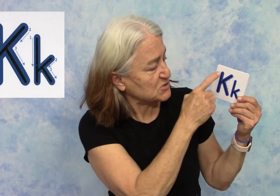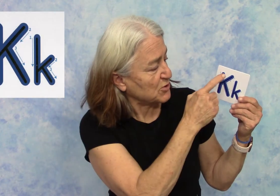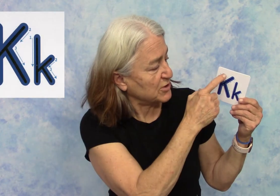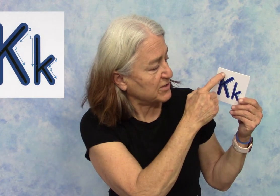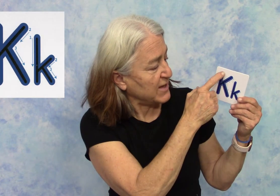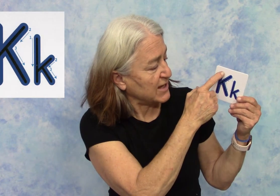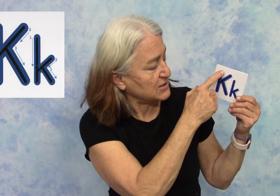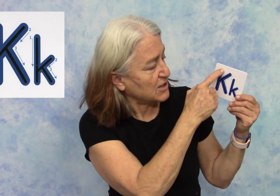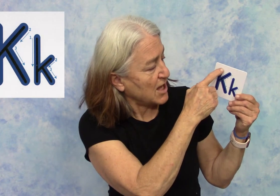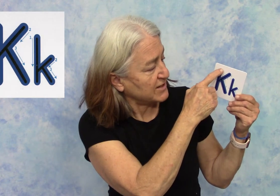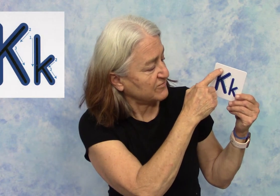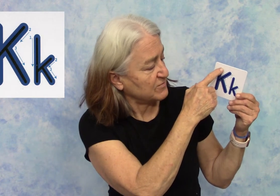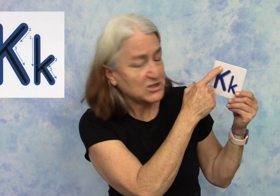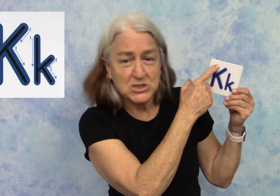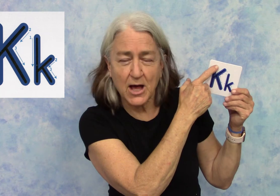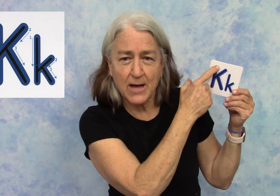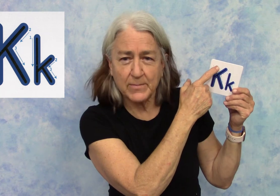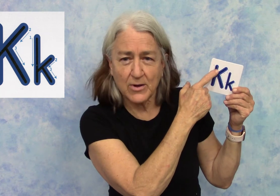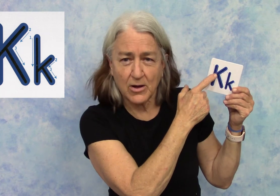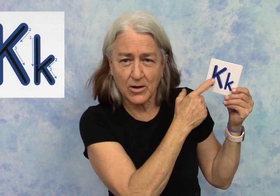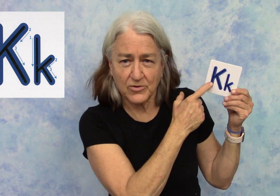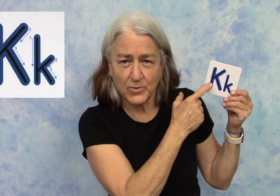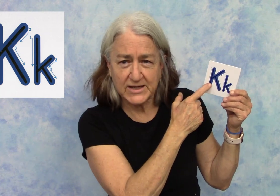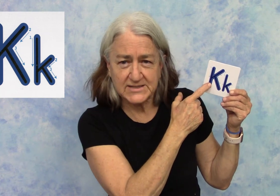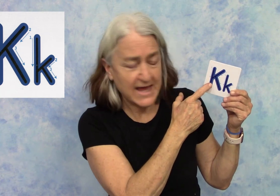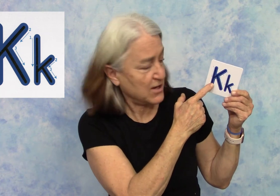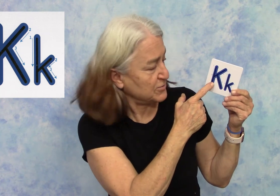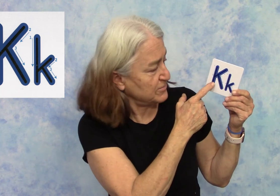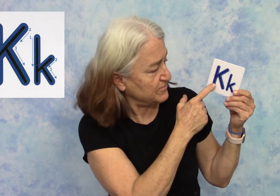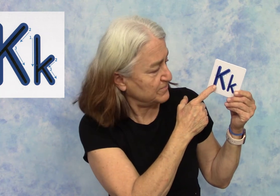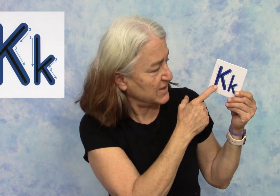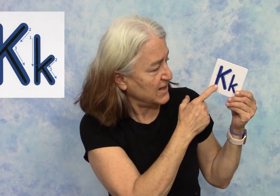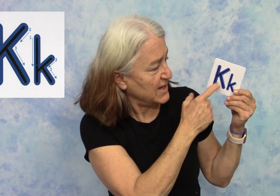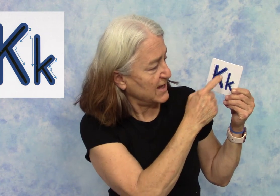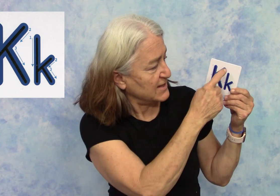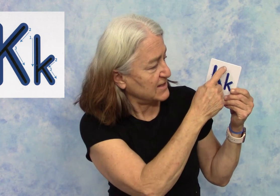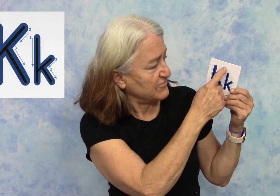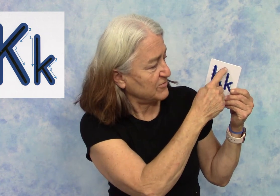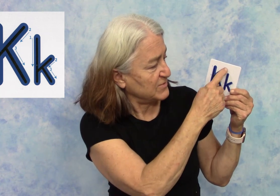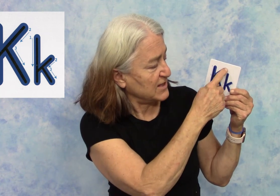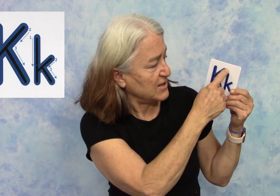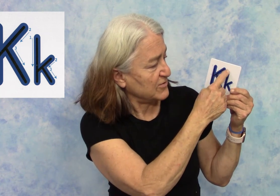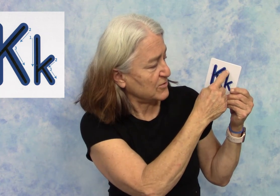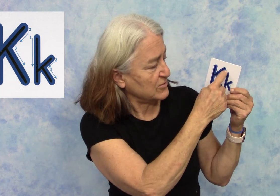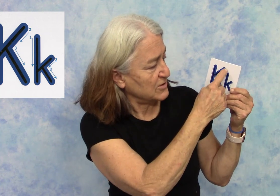First we are going to make a line from the top all the way down and then from the other